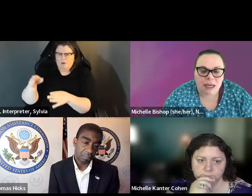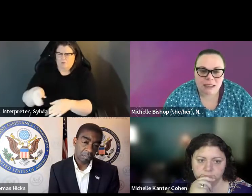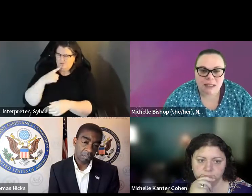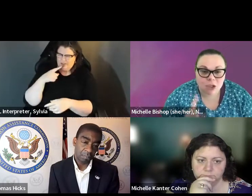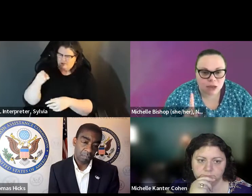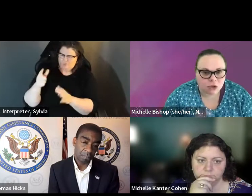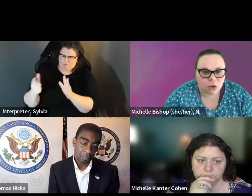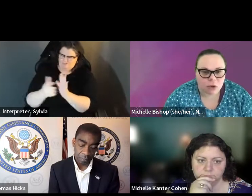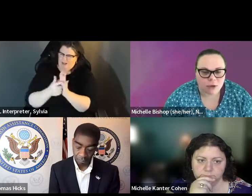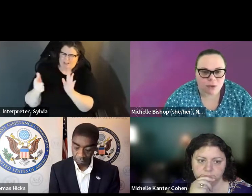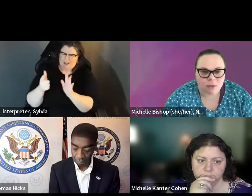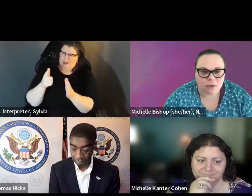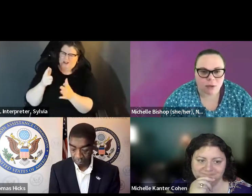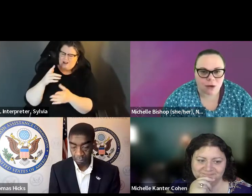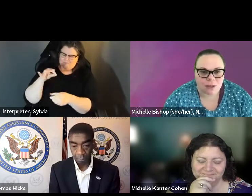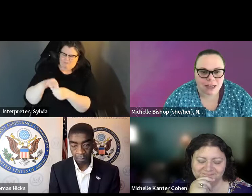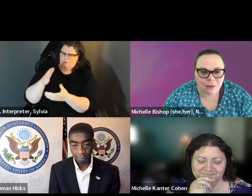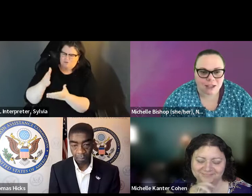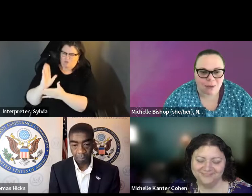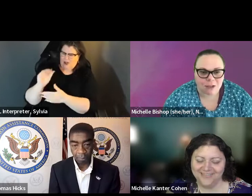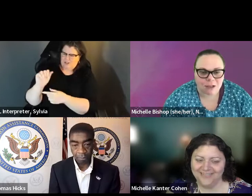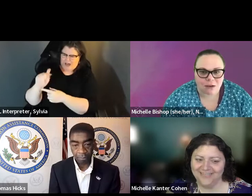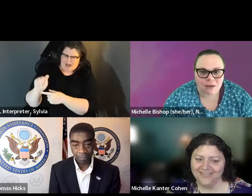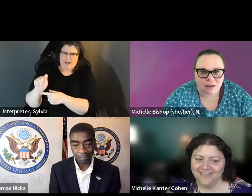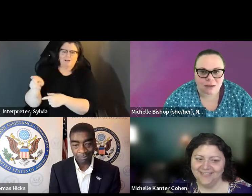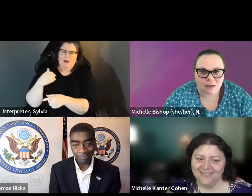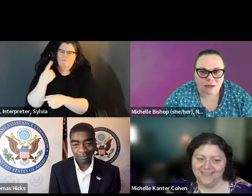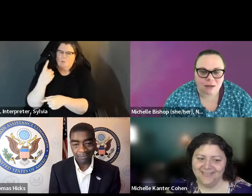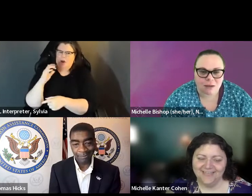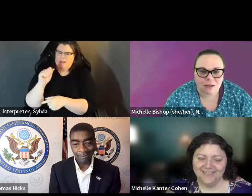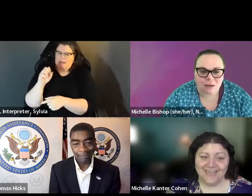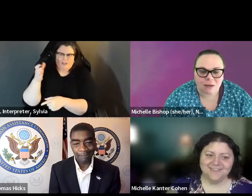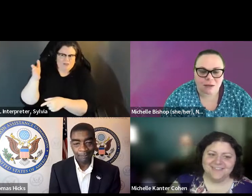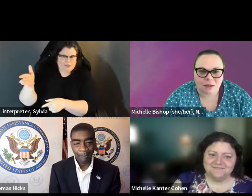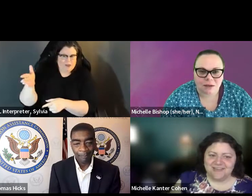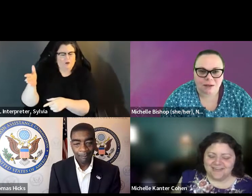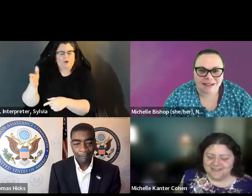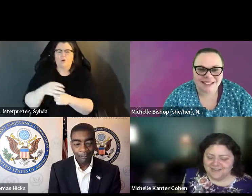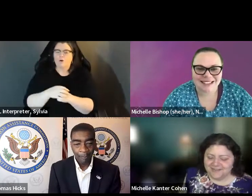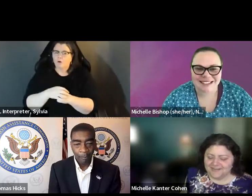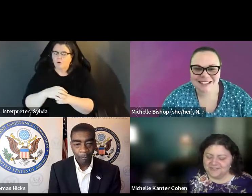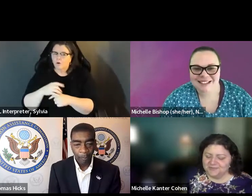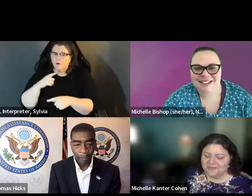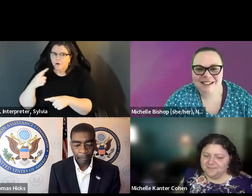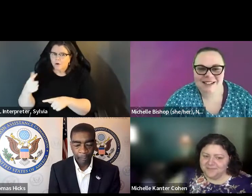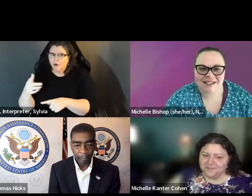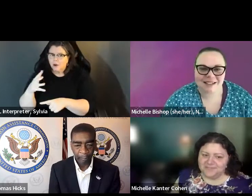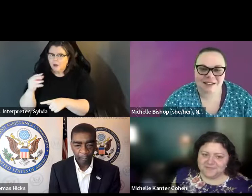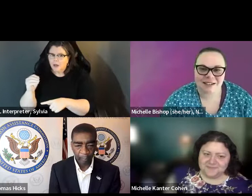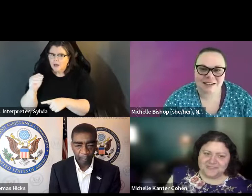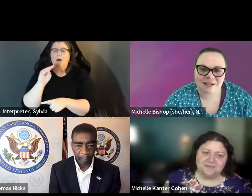They're vote by mail ballot, and it was determined that that's a violation of the Voting Rights Act, so that one's really important right now. disabilities with their vote by mail ballot. That one is really important right now. And I did see Michelle Kanter